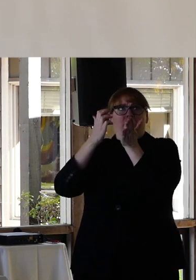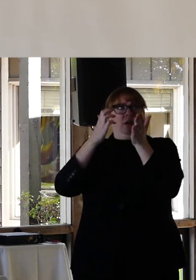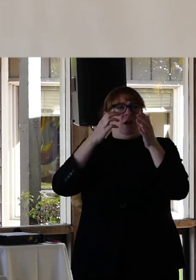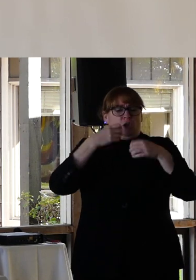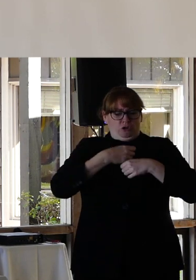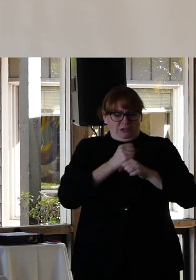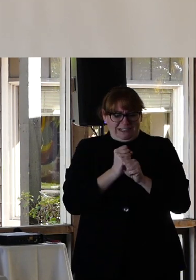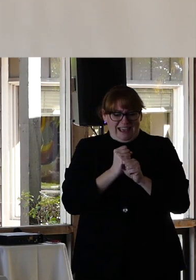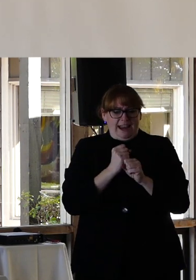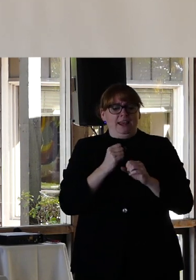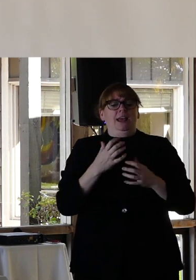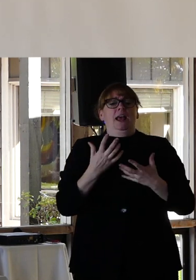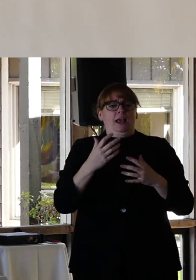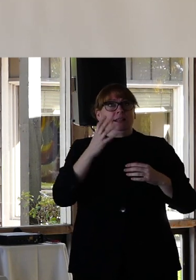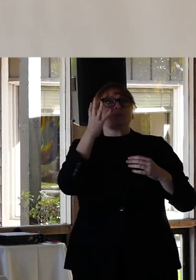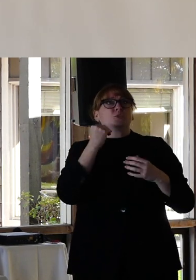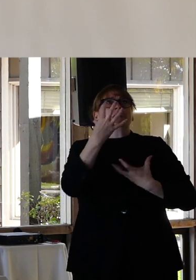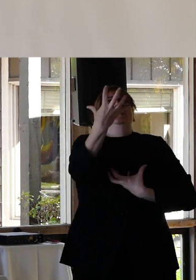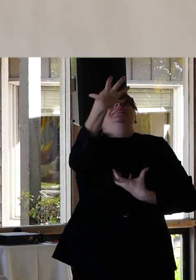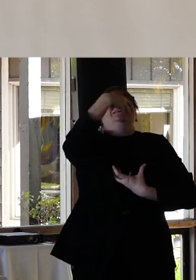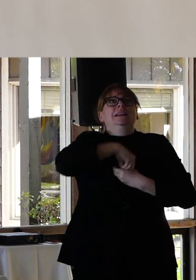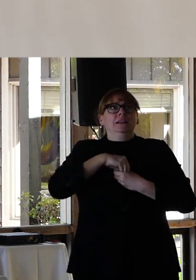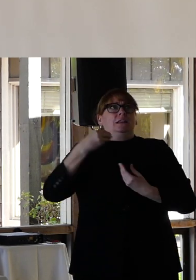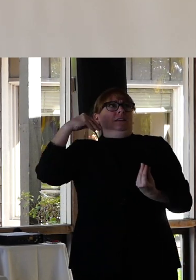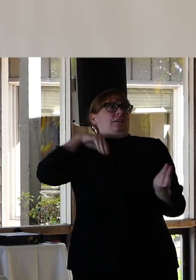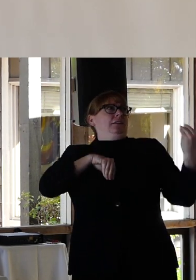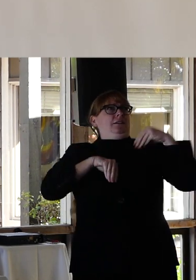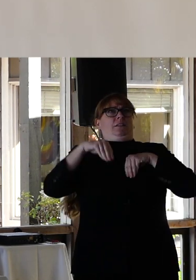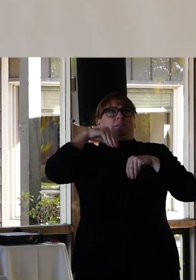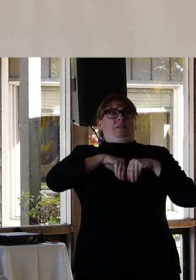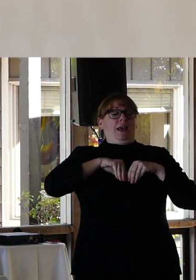create unique embodied experiences that can differ